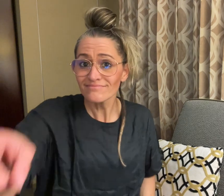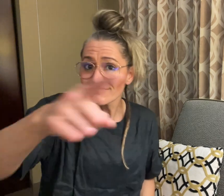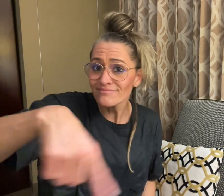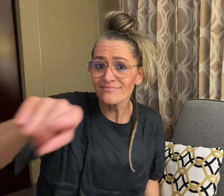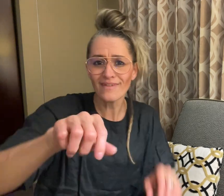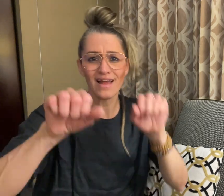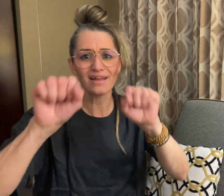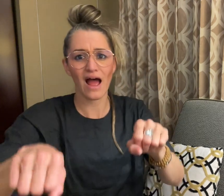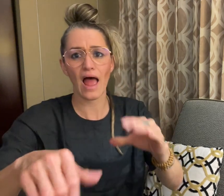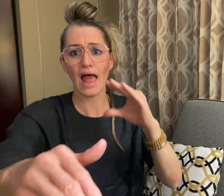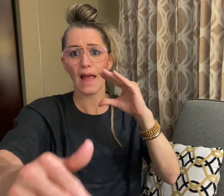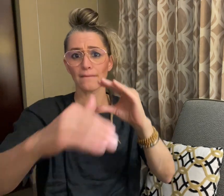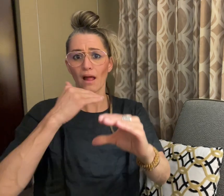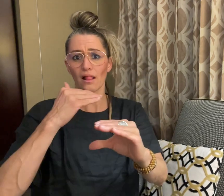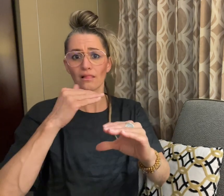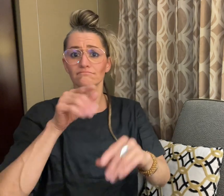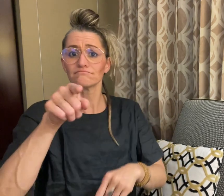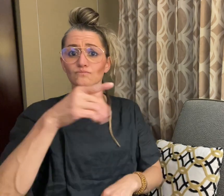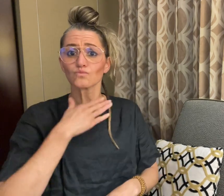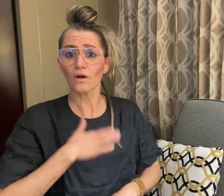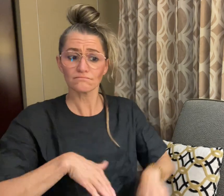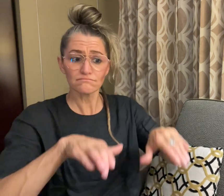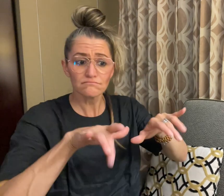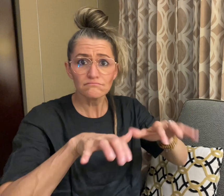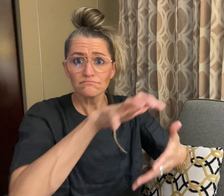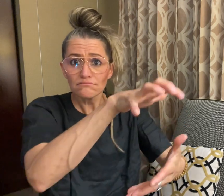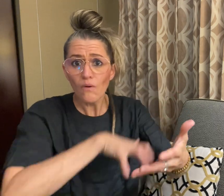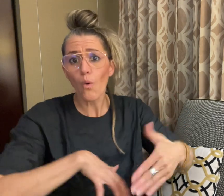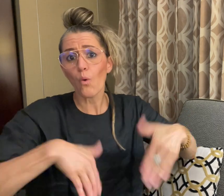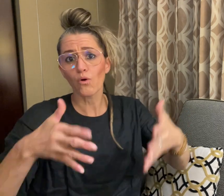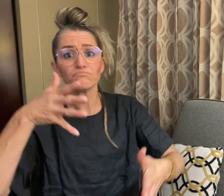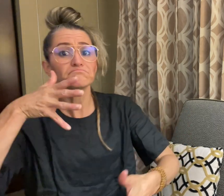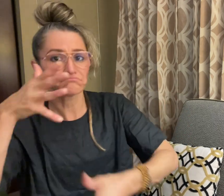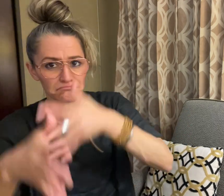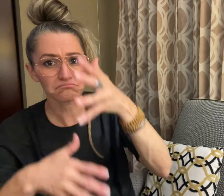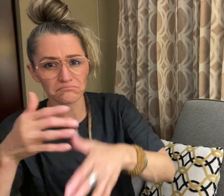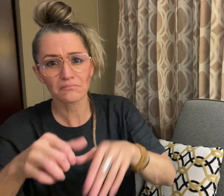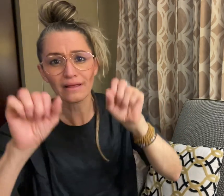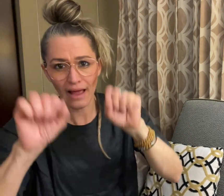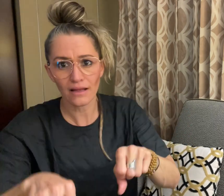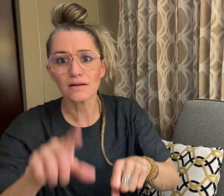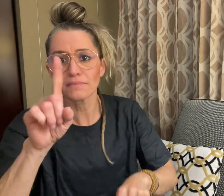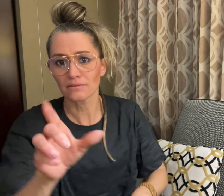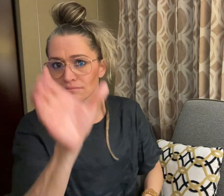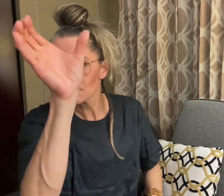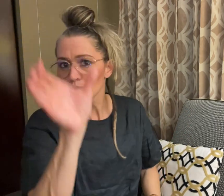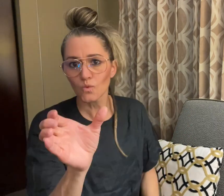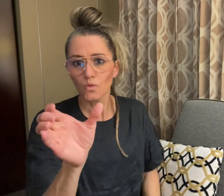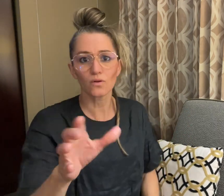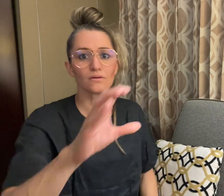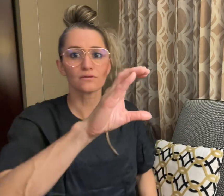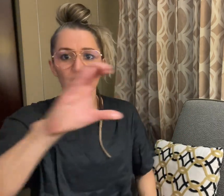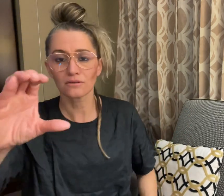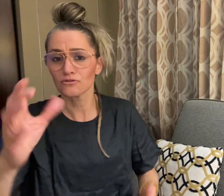You can email your text or video comments